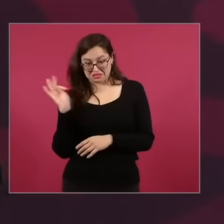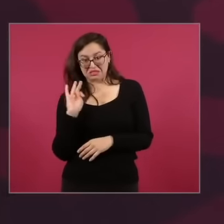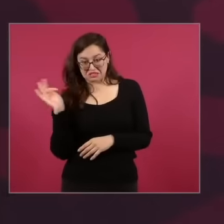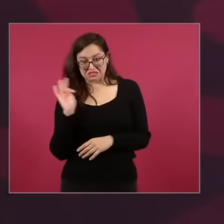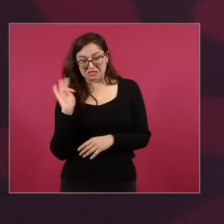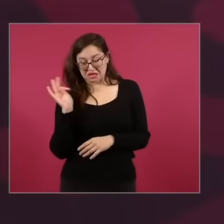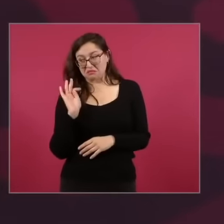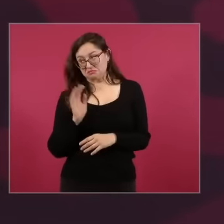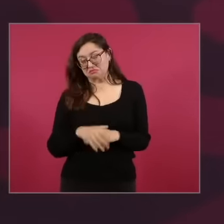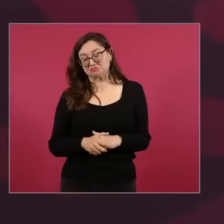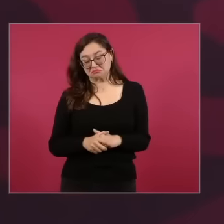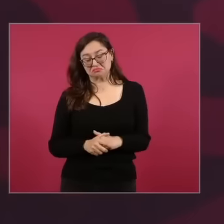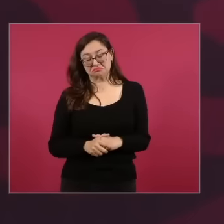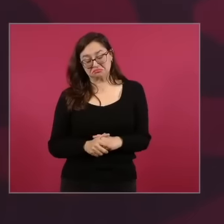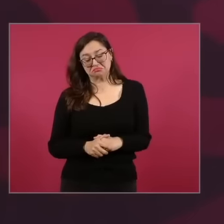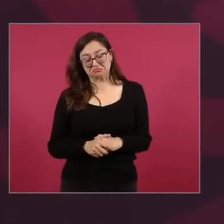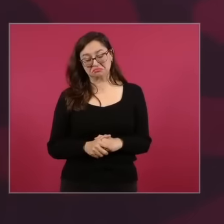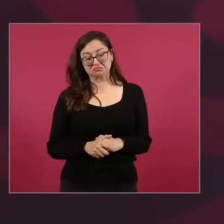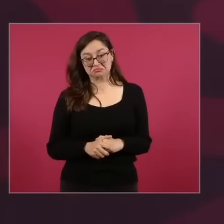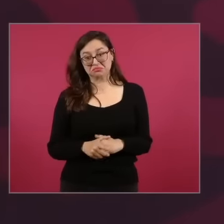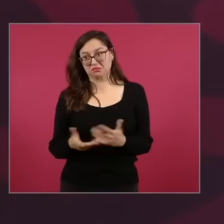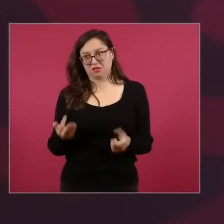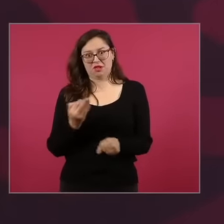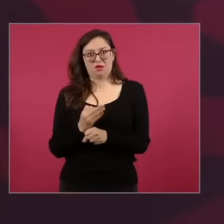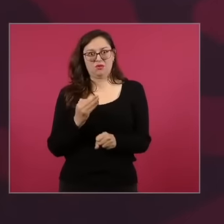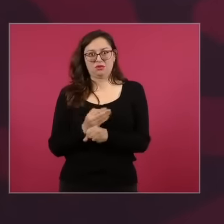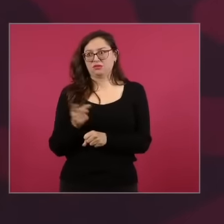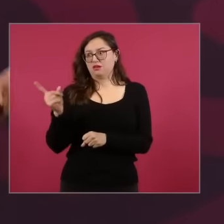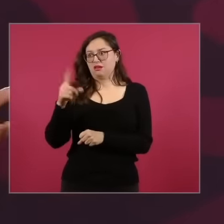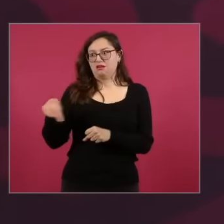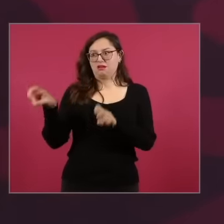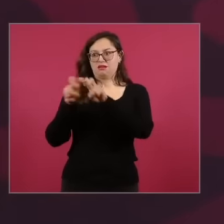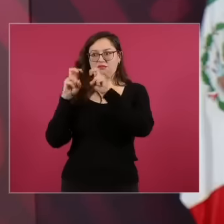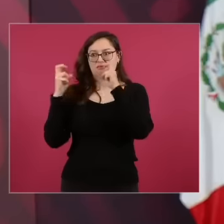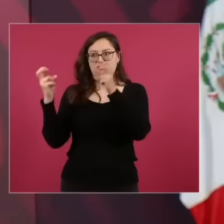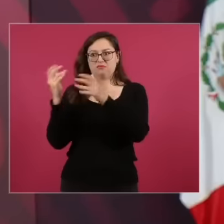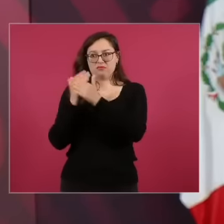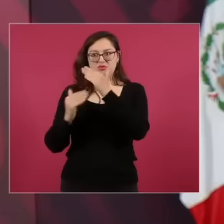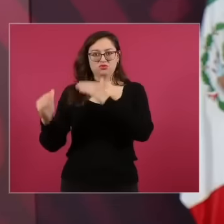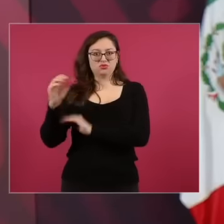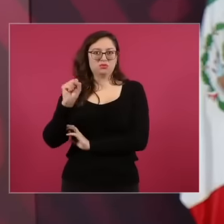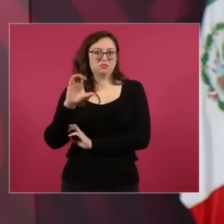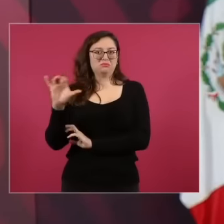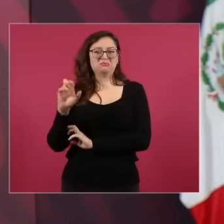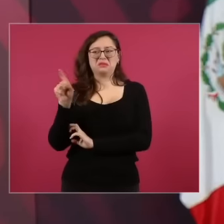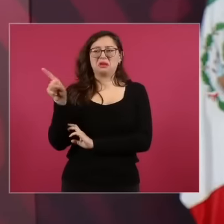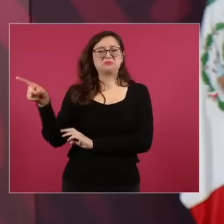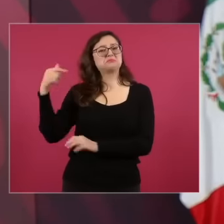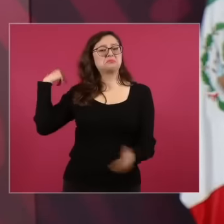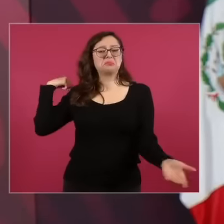, especially the ministers of the court, violate the Constitution